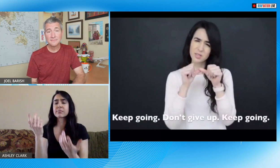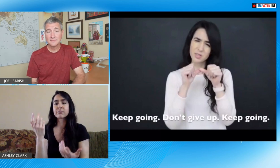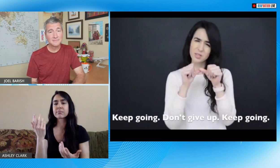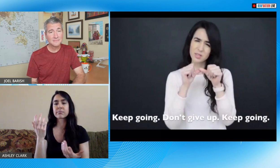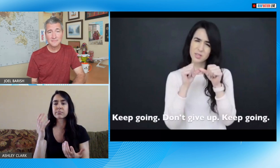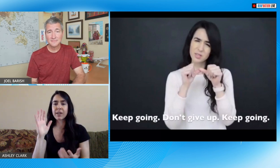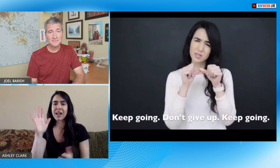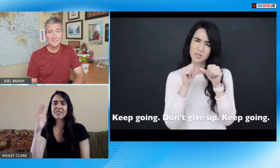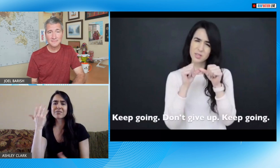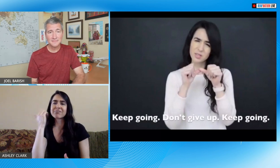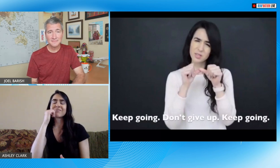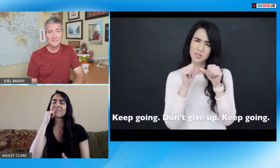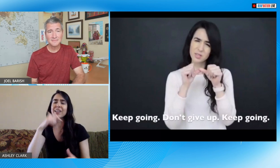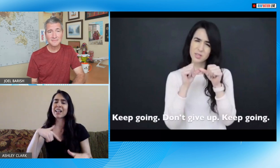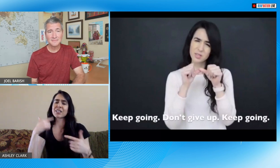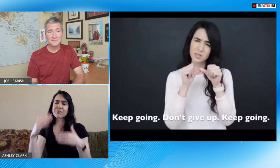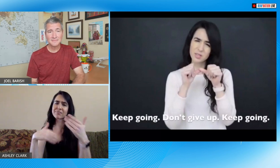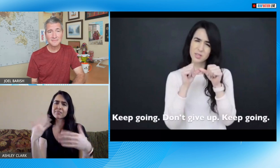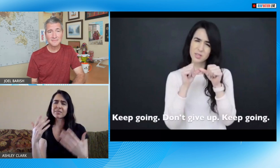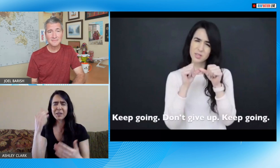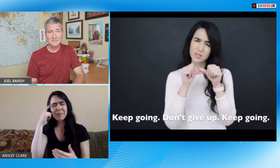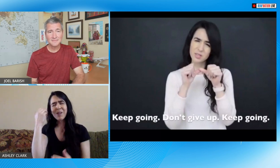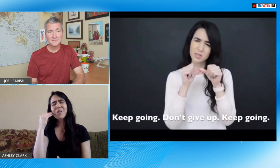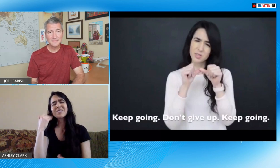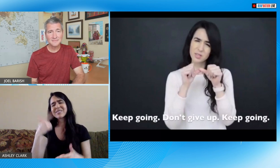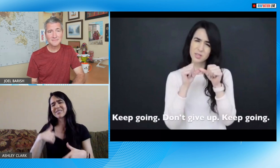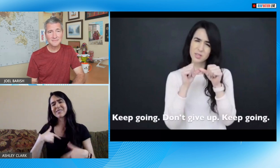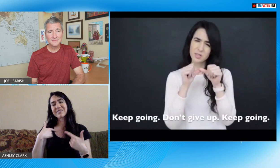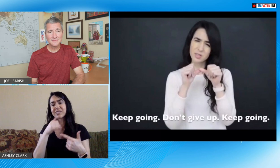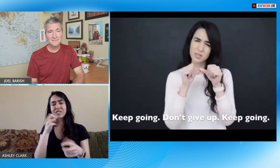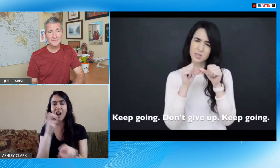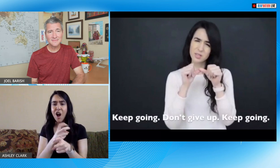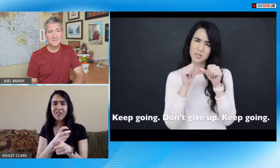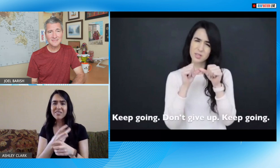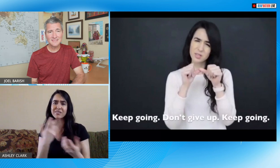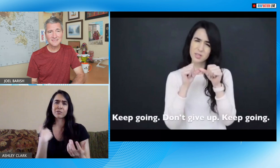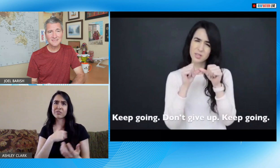someone's personal journey or goals they may be setting for themselves you know